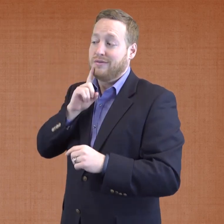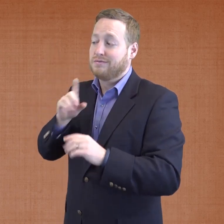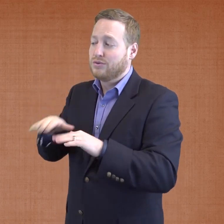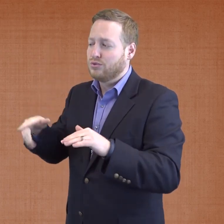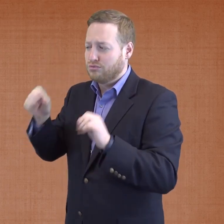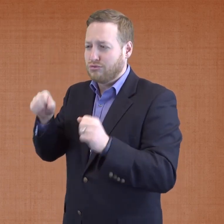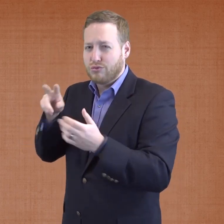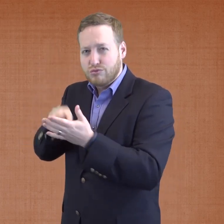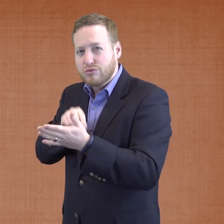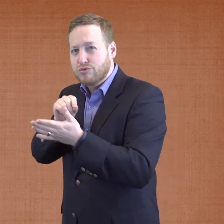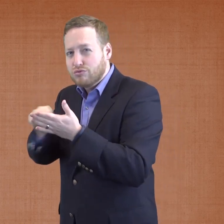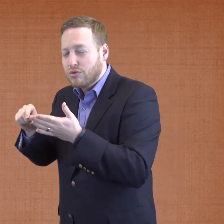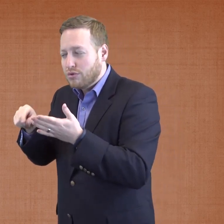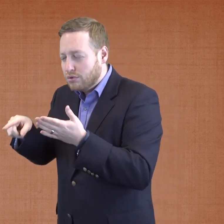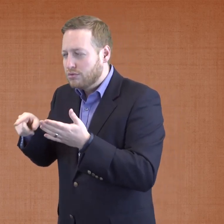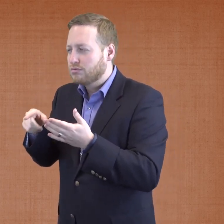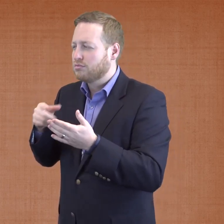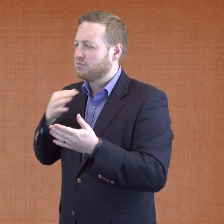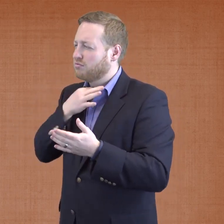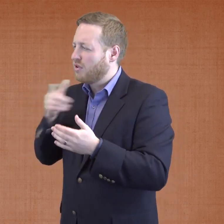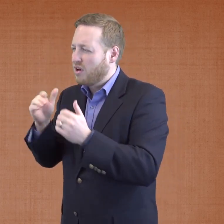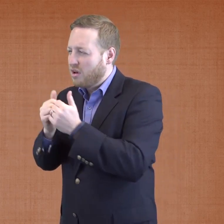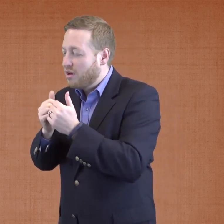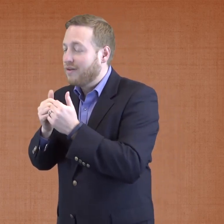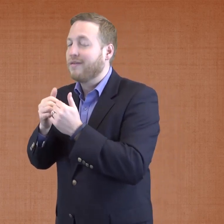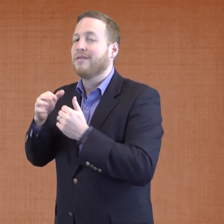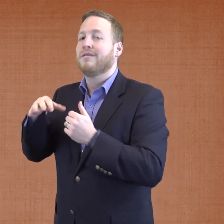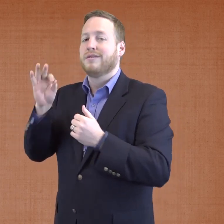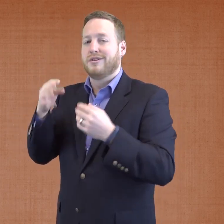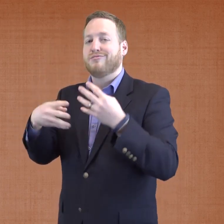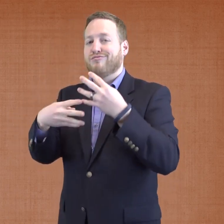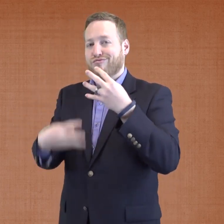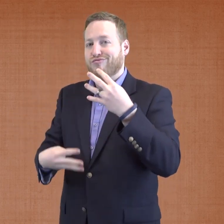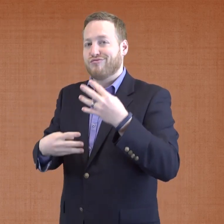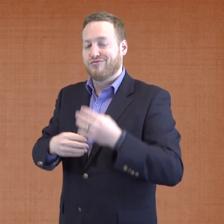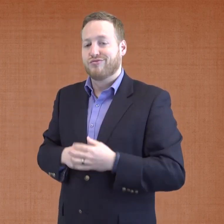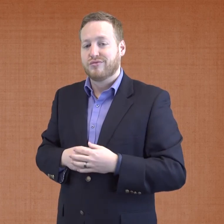skills to identify the following conditions required to replicate their success .